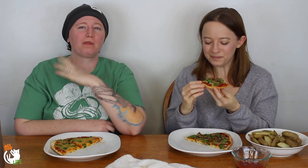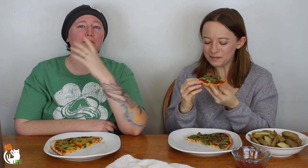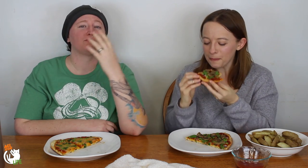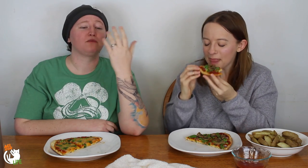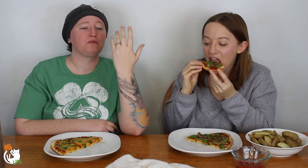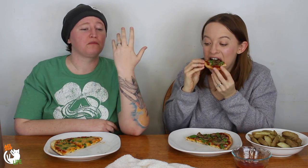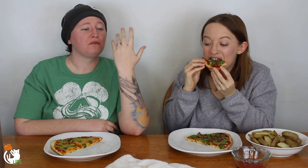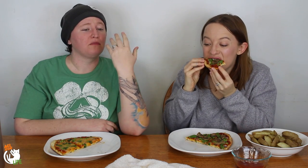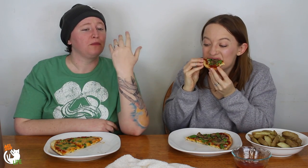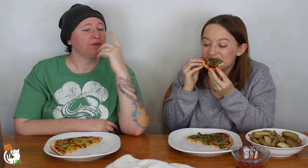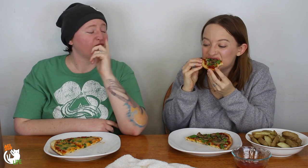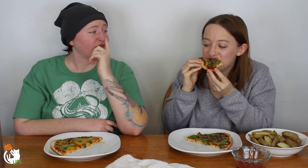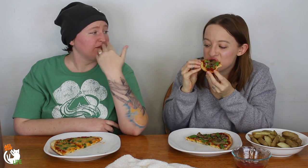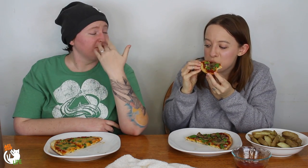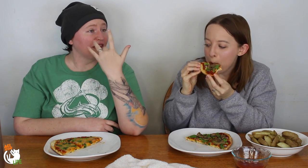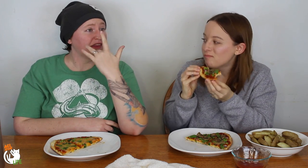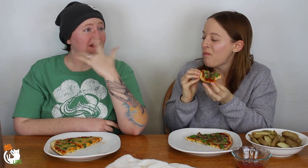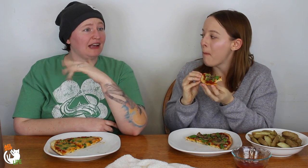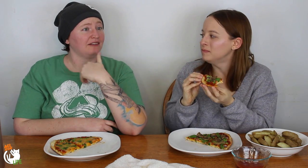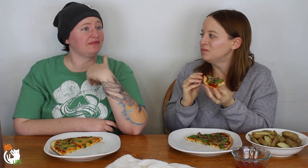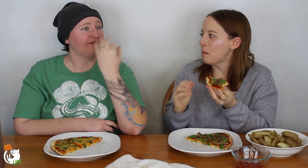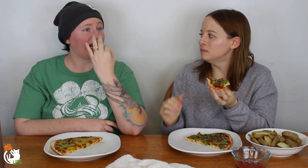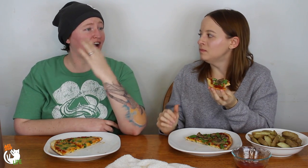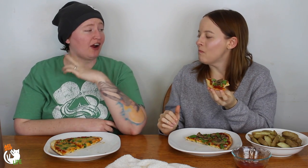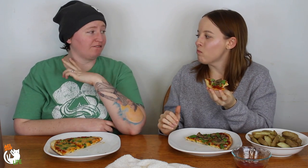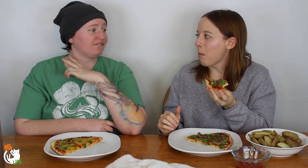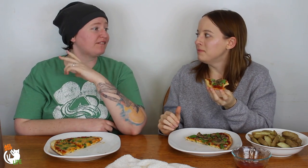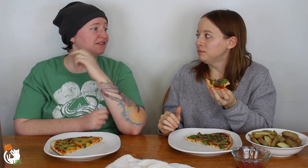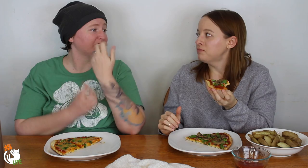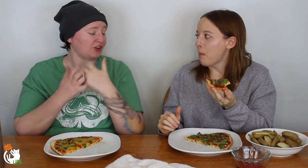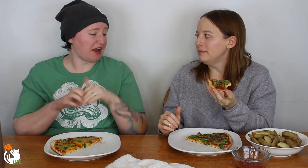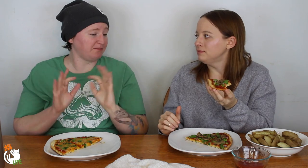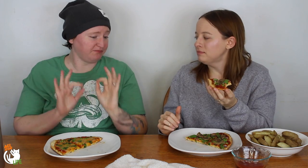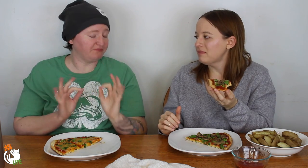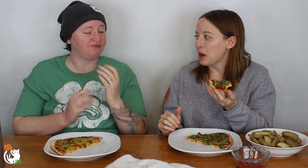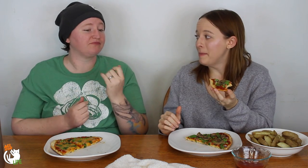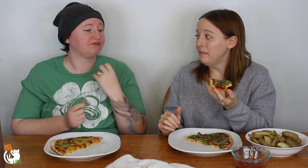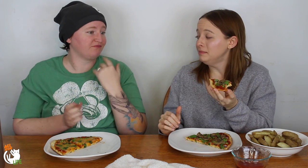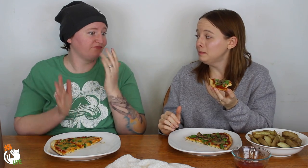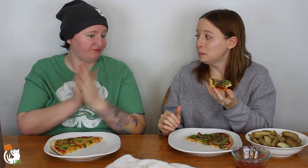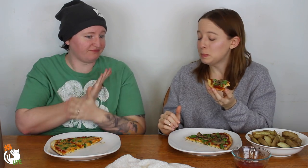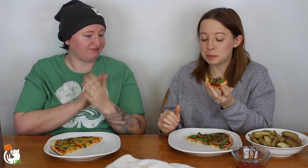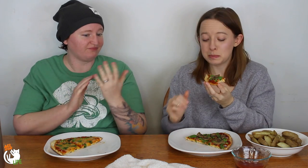Yep, so really we're pretty lucky because I had Friday off and all that worked out.